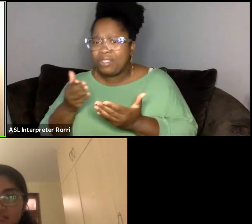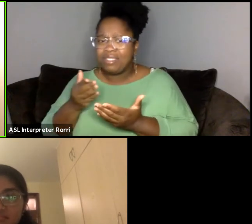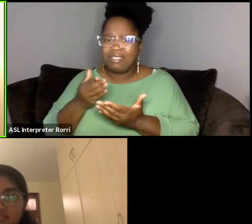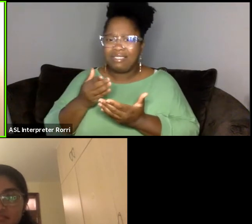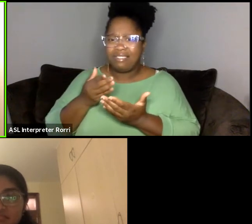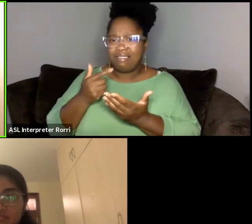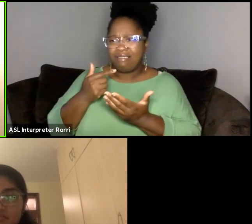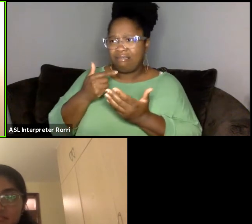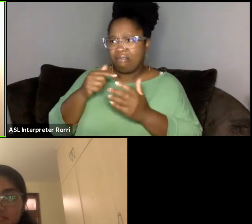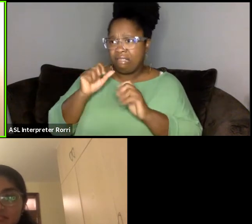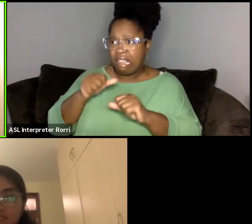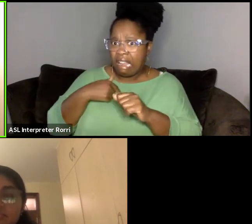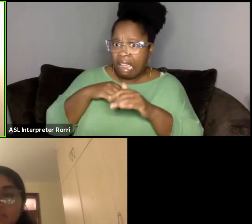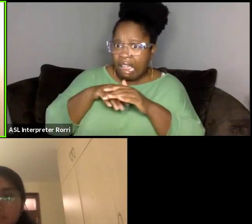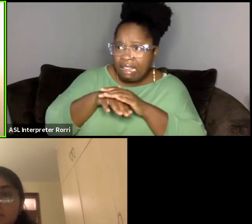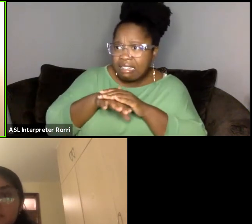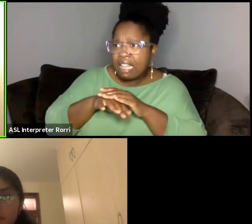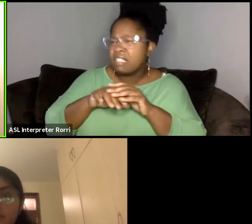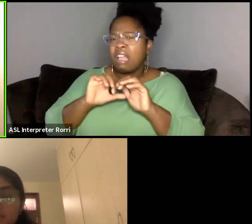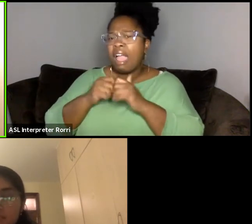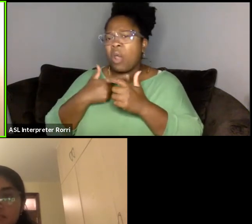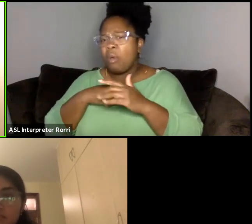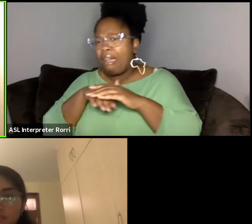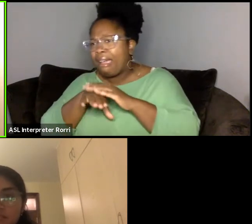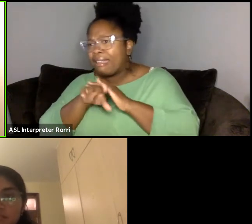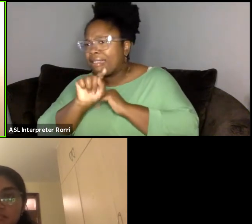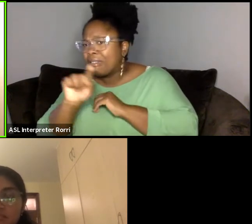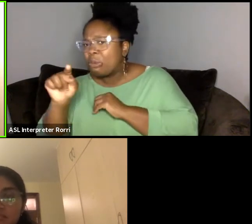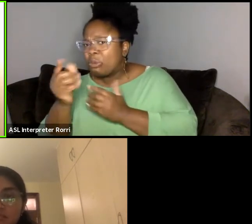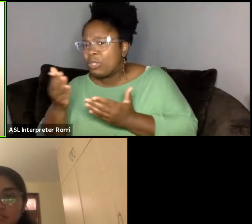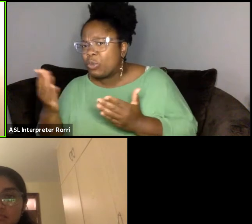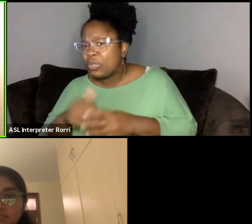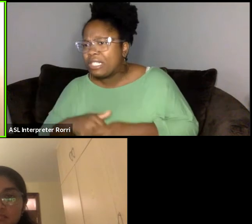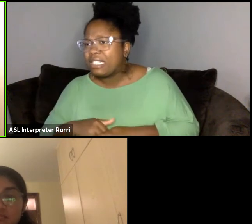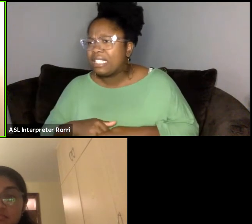how do you access them, and how do you sustain them,